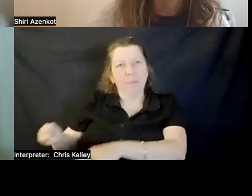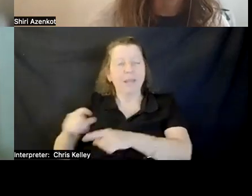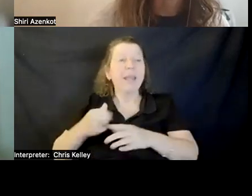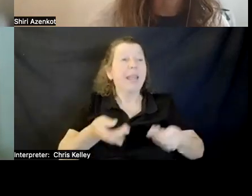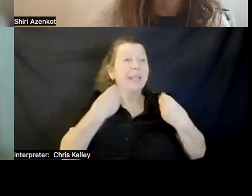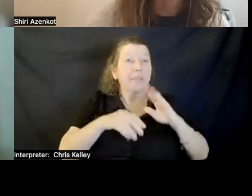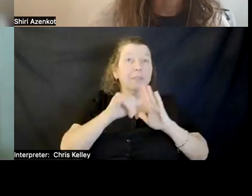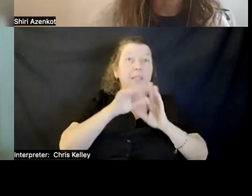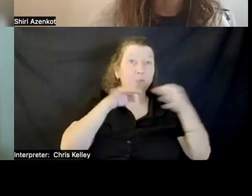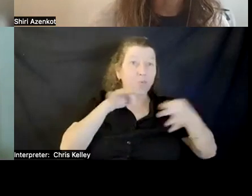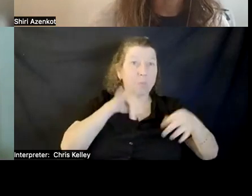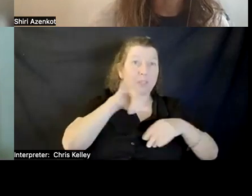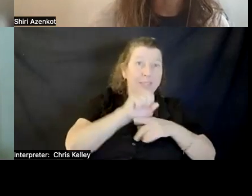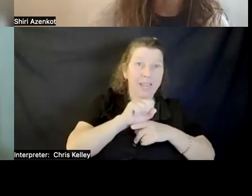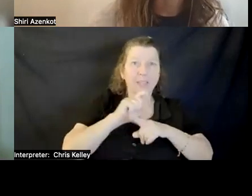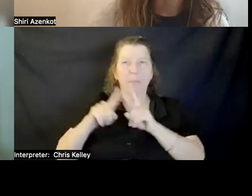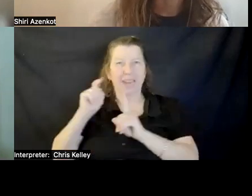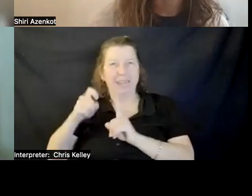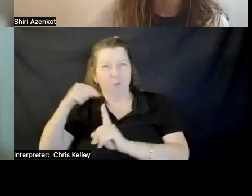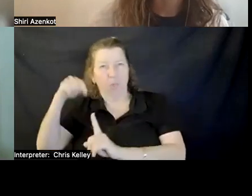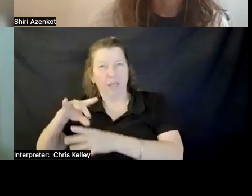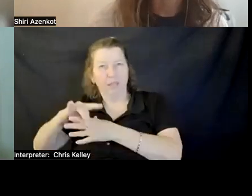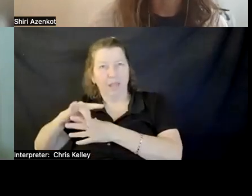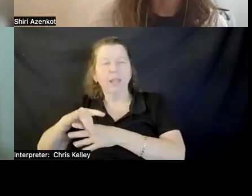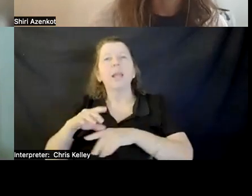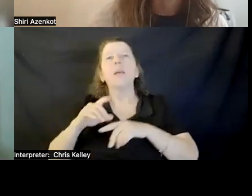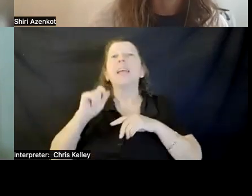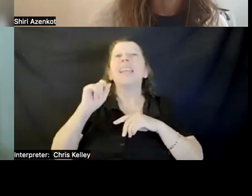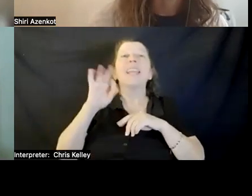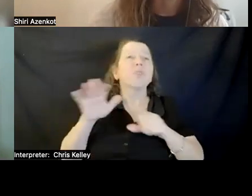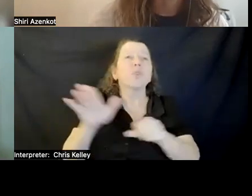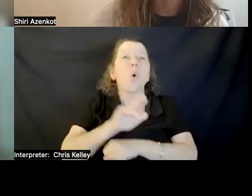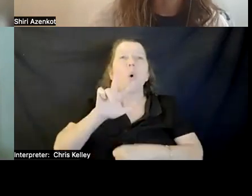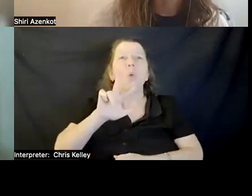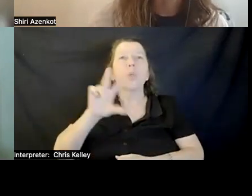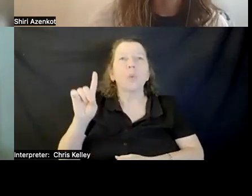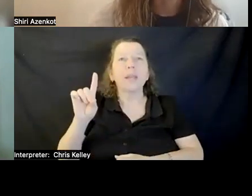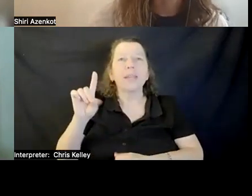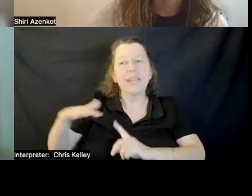AND IF THERE IS A WHOLE 3D ENVIRONMENT, THEN MAYBE I WANT TO